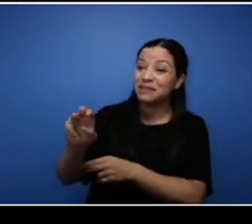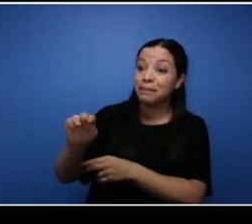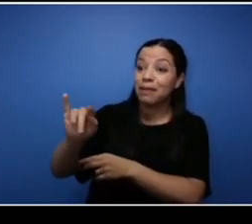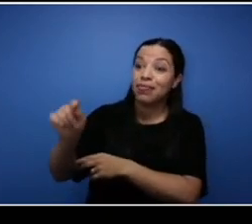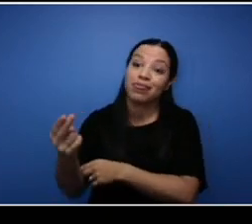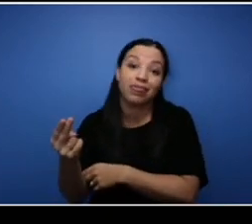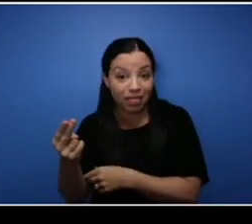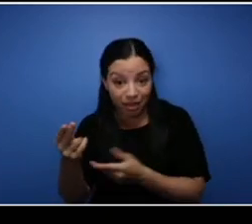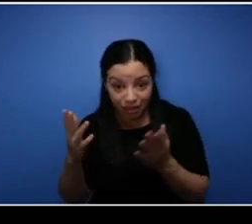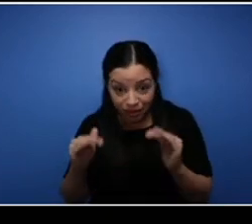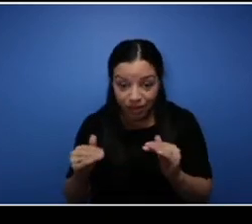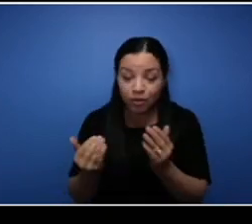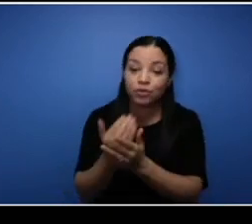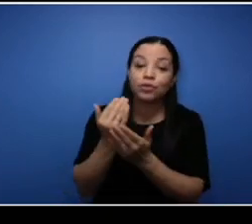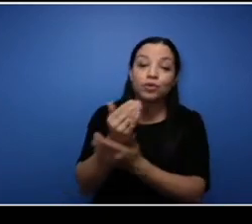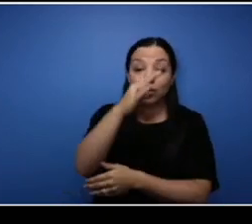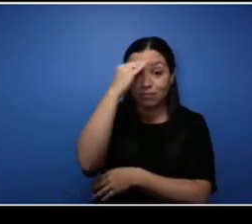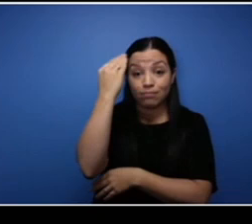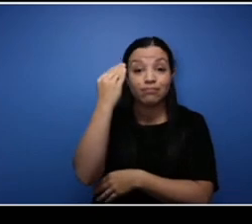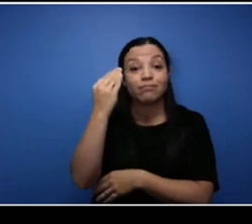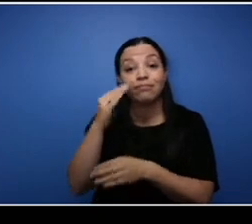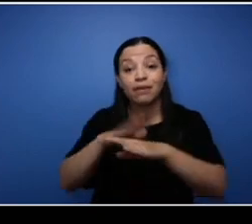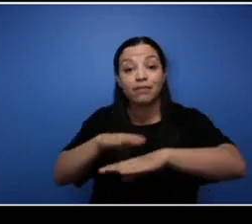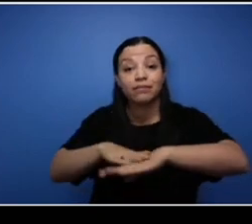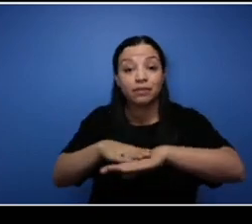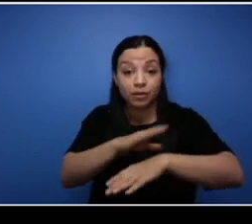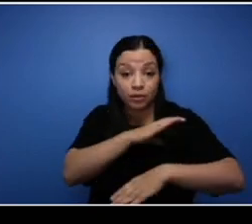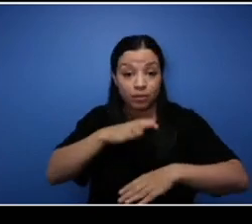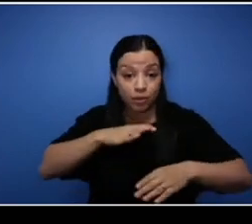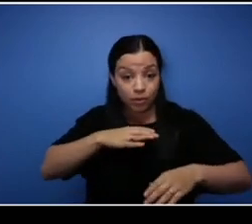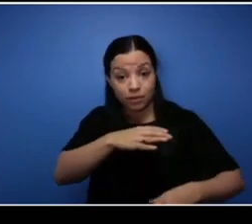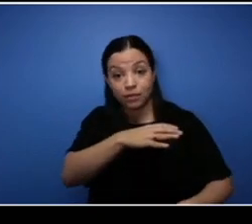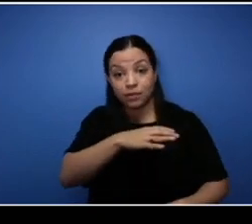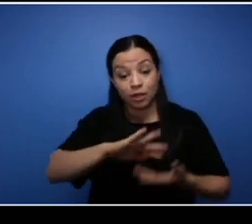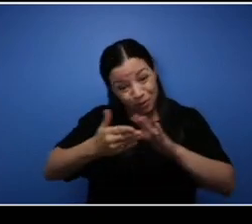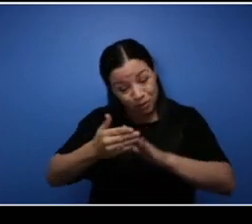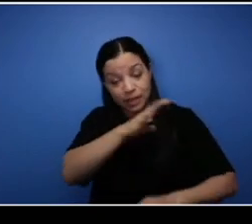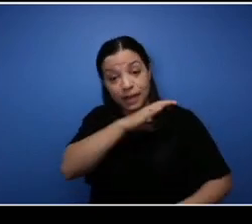new Black Advisory Community Council to provide wisdom and guidance to support Black student